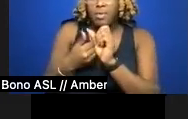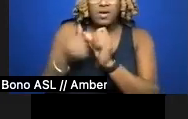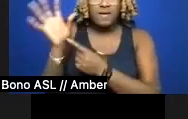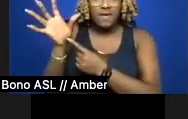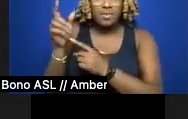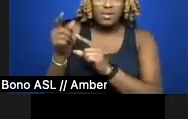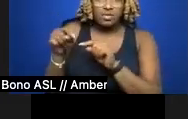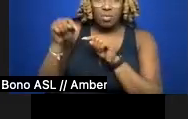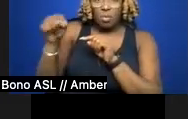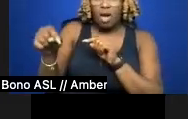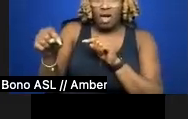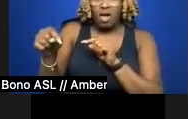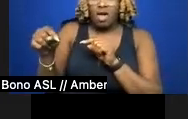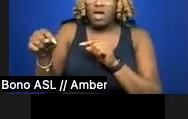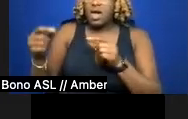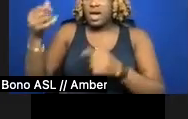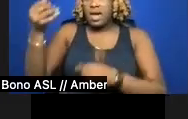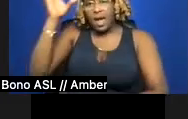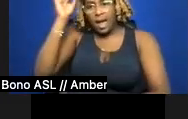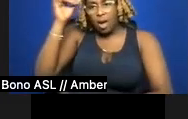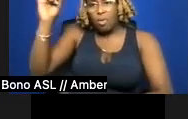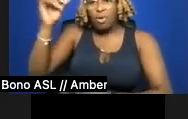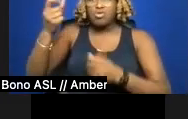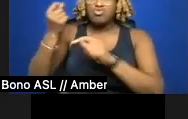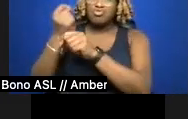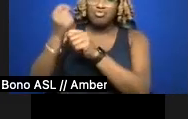truckers, and pastors, oh my. Had I snuck a peek